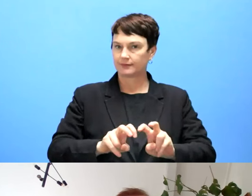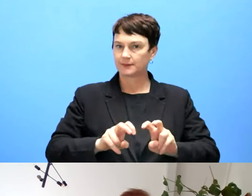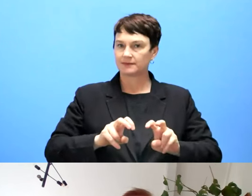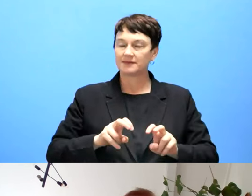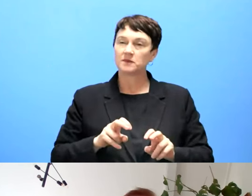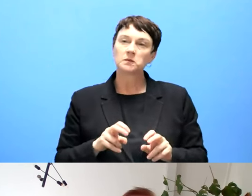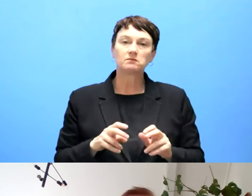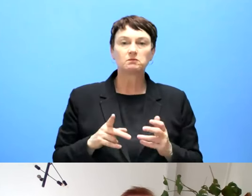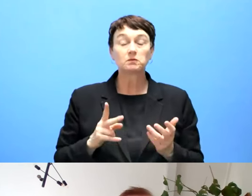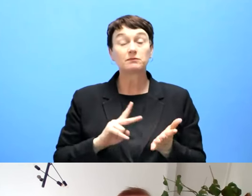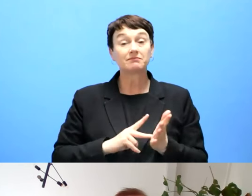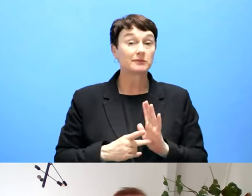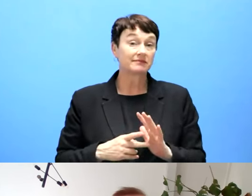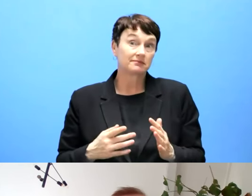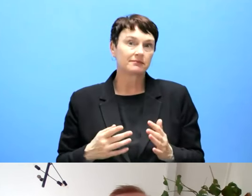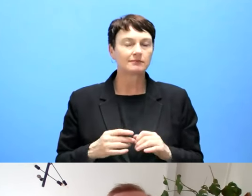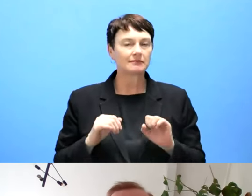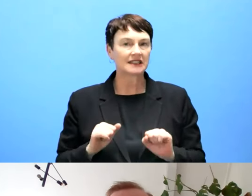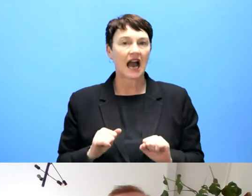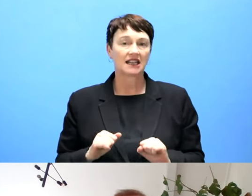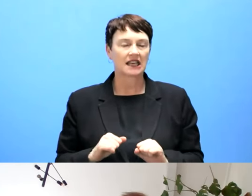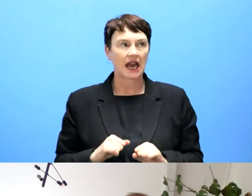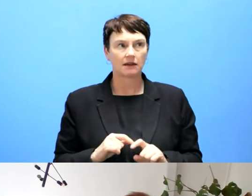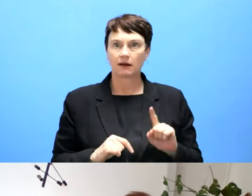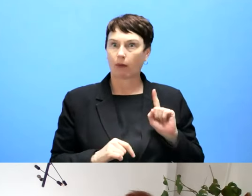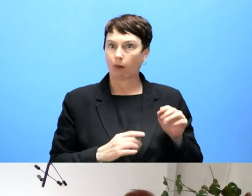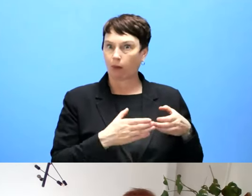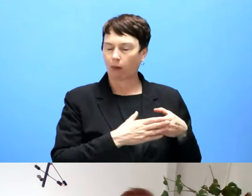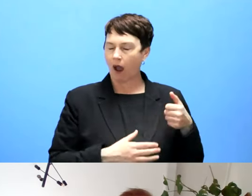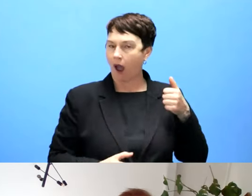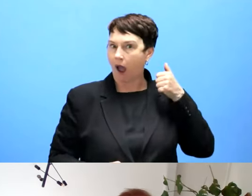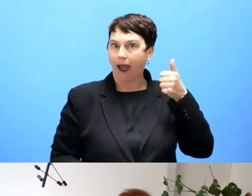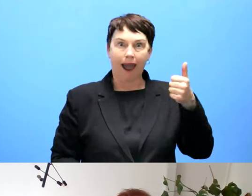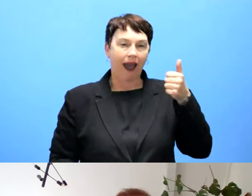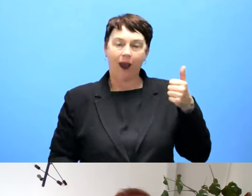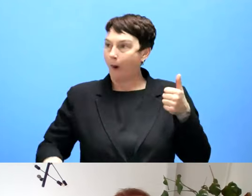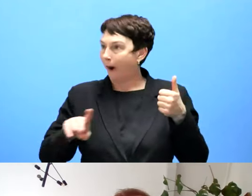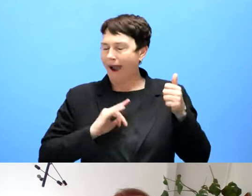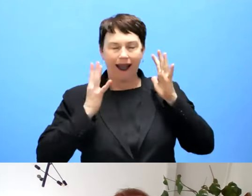or faming, naming and faming would be a better way to say it. So that would be, I think keeping the